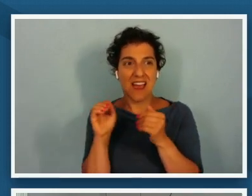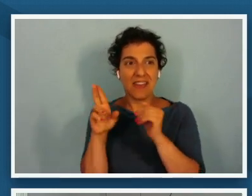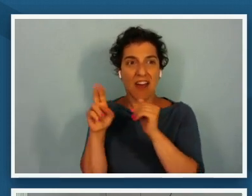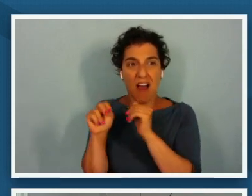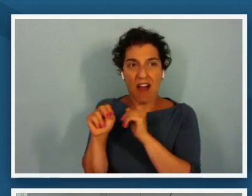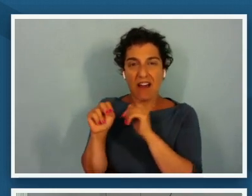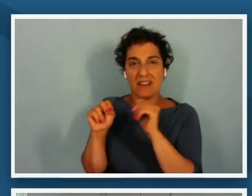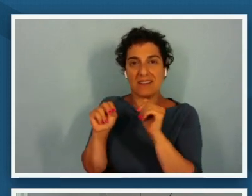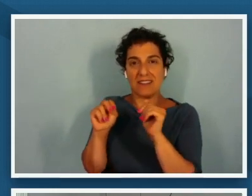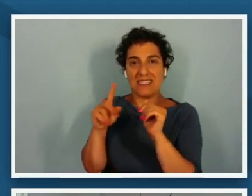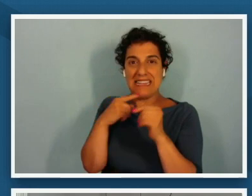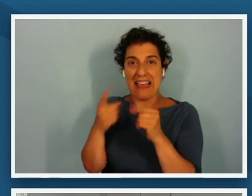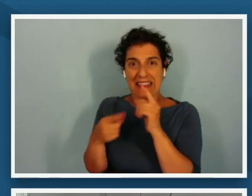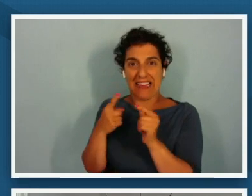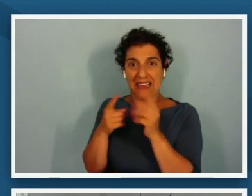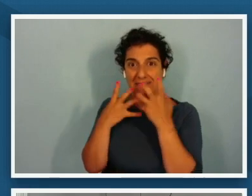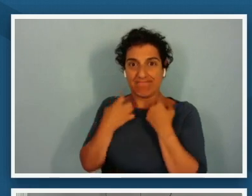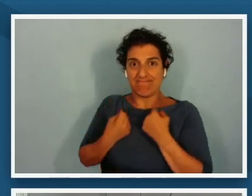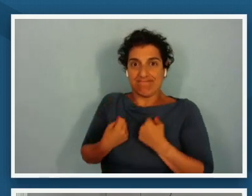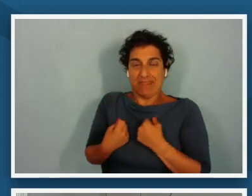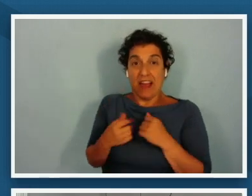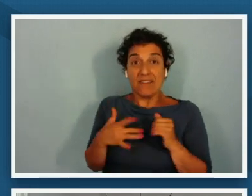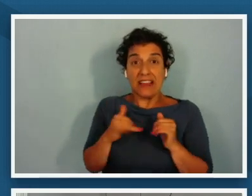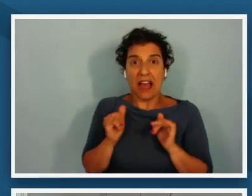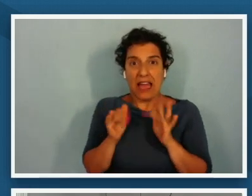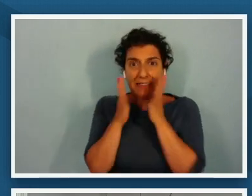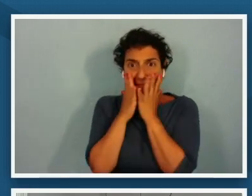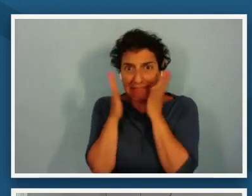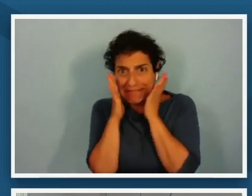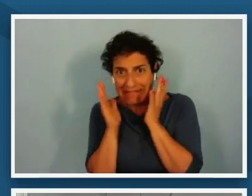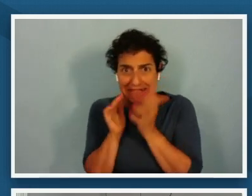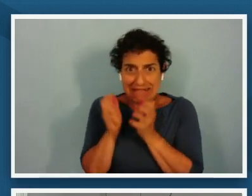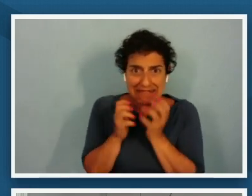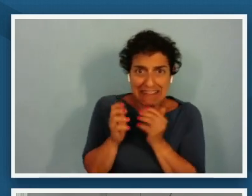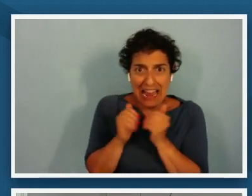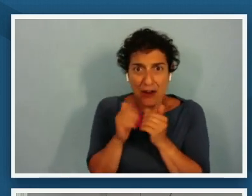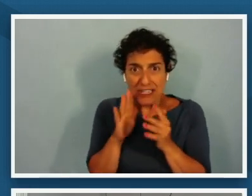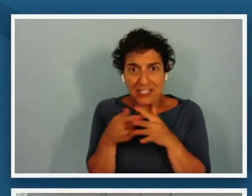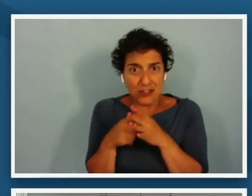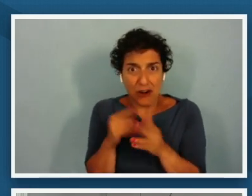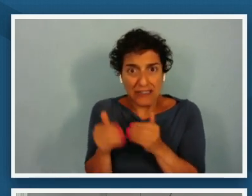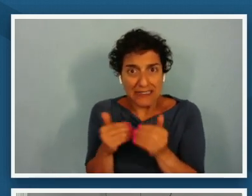it feels like i i don't know how to even get started